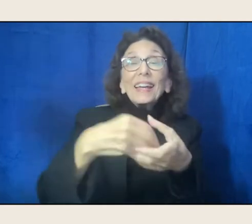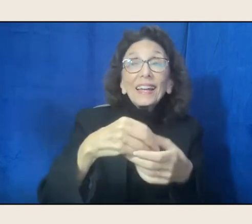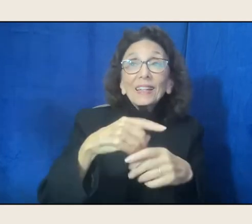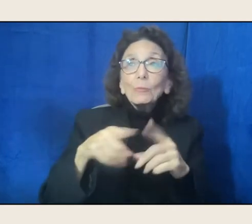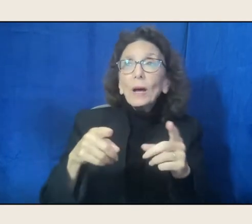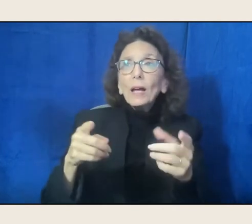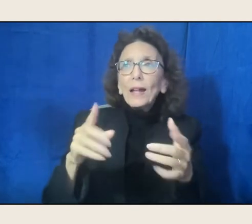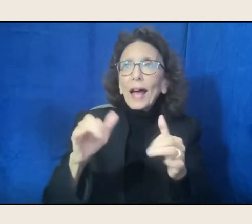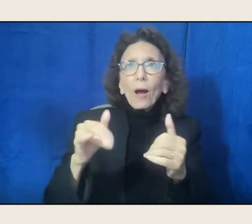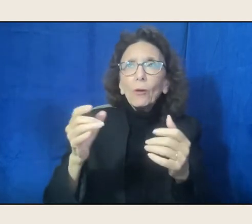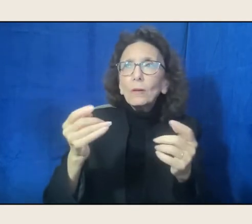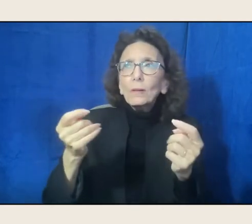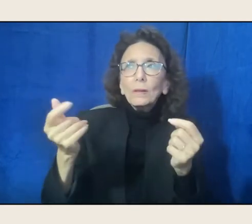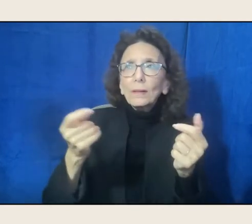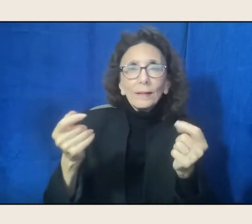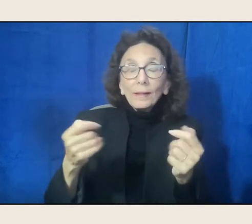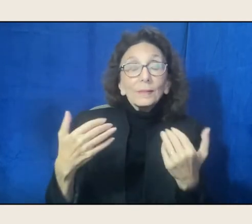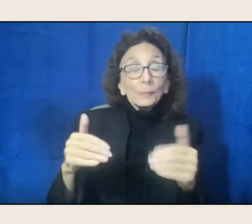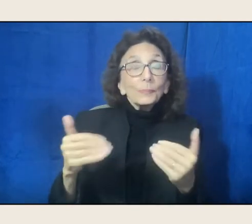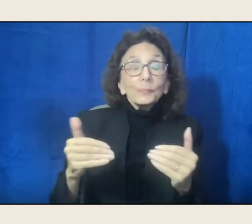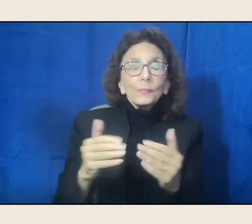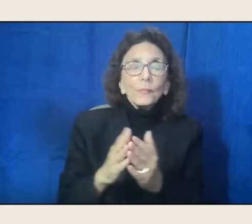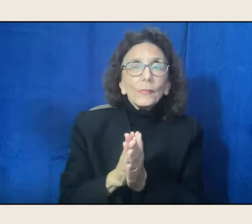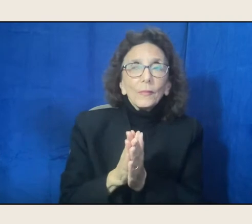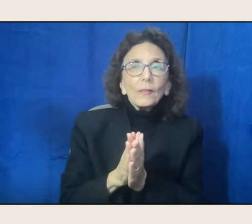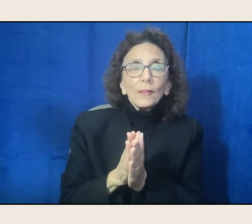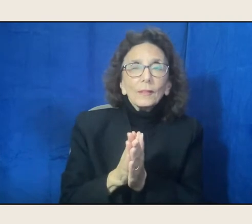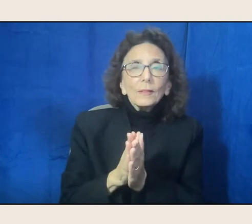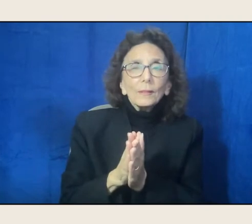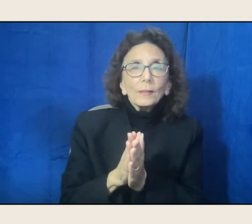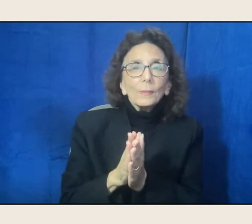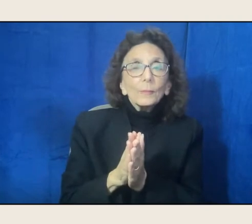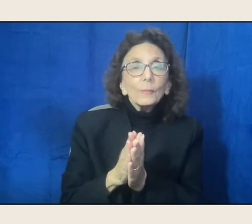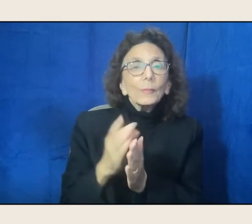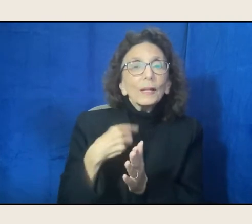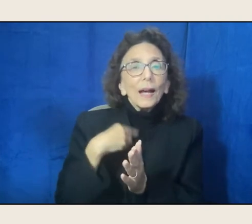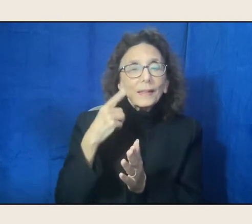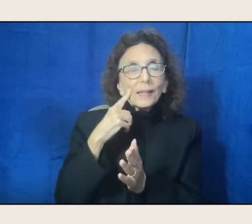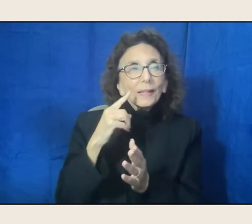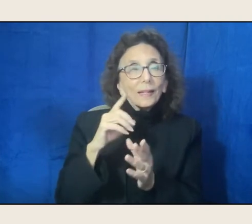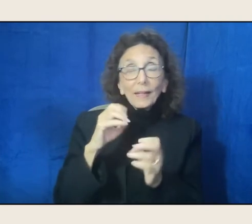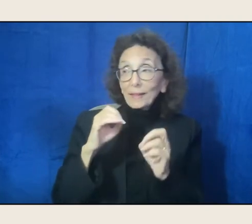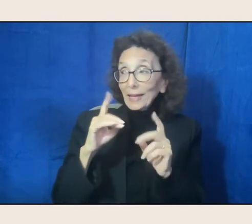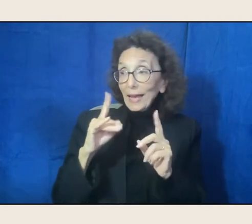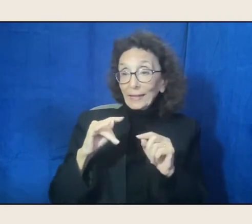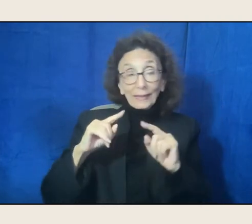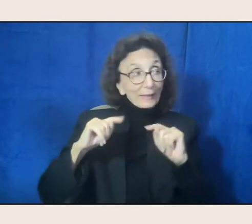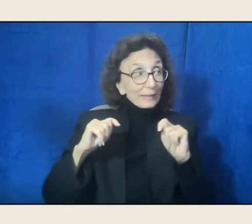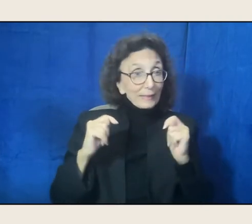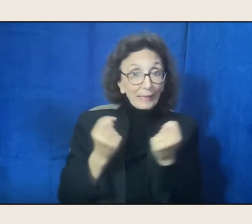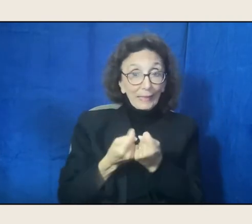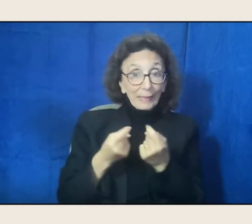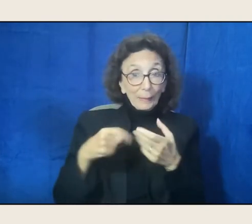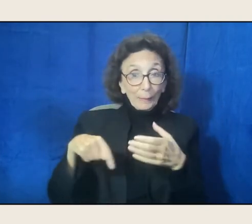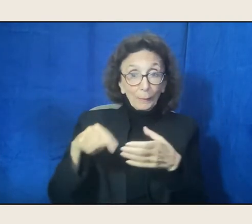But we did, I think that the editing teams, the editing team, we were able, I think,